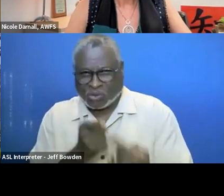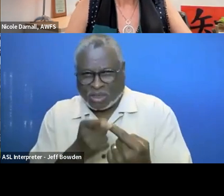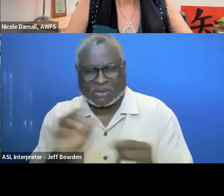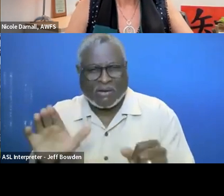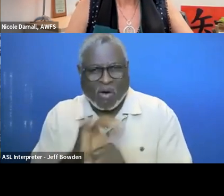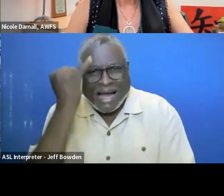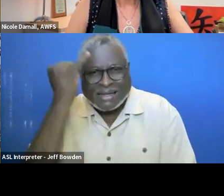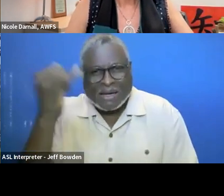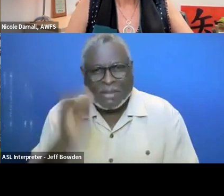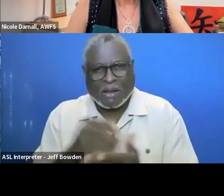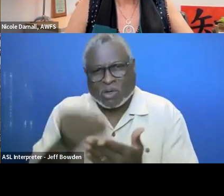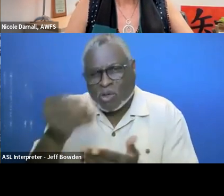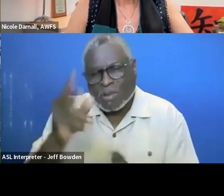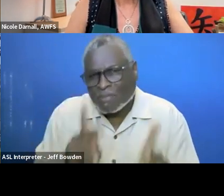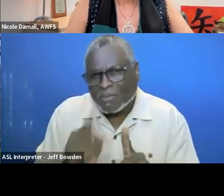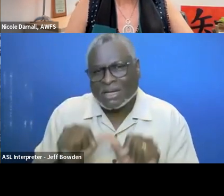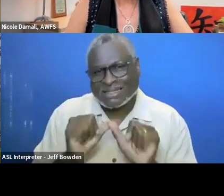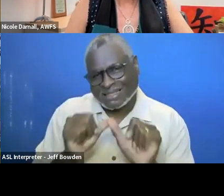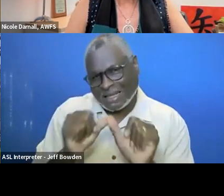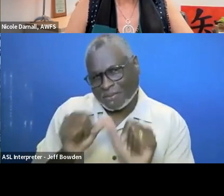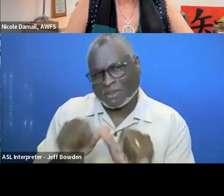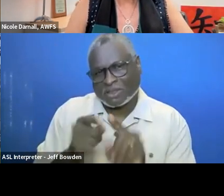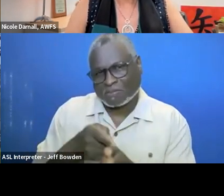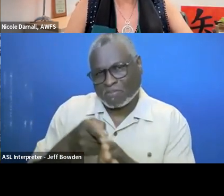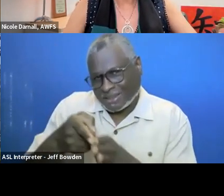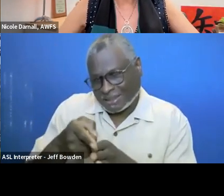of making procurement people sustainability specialists.